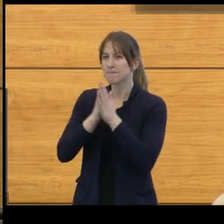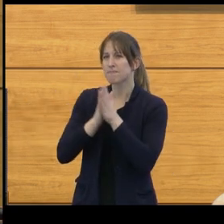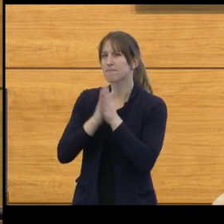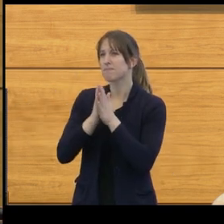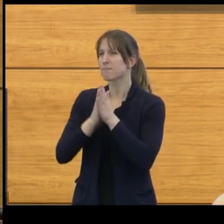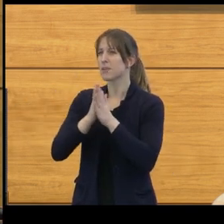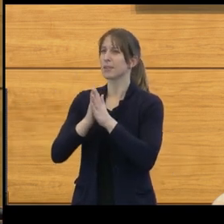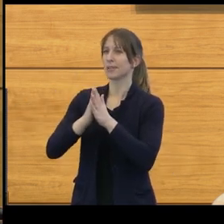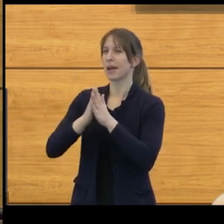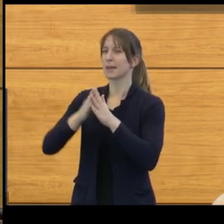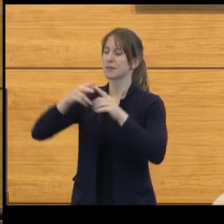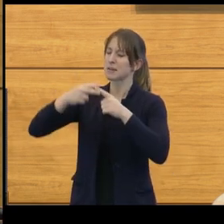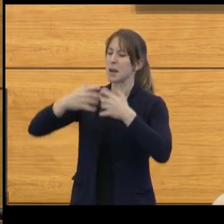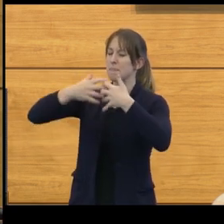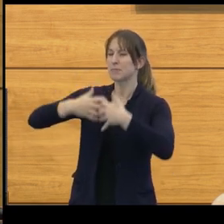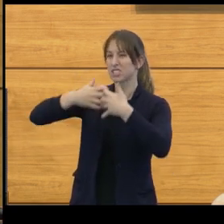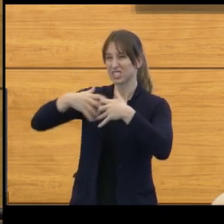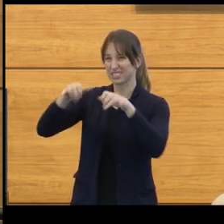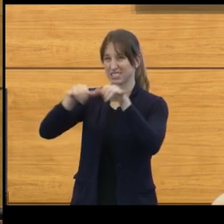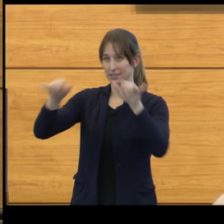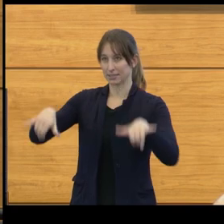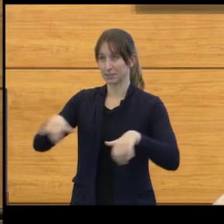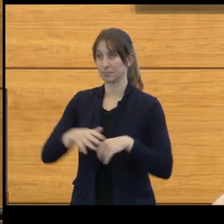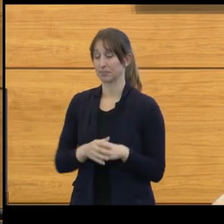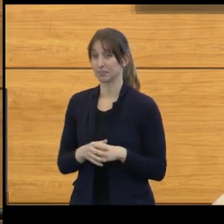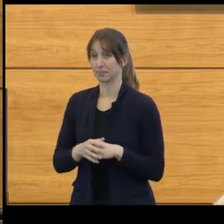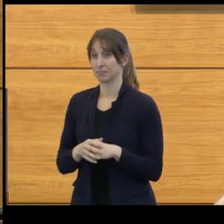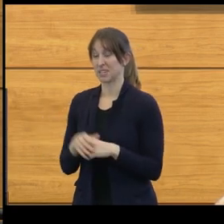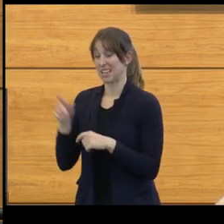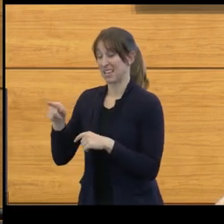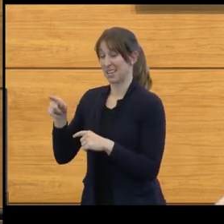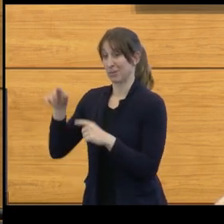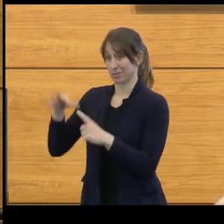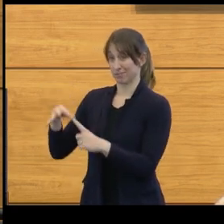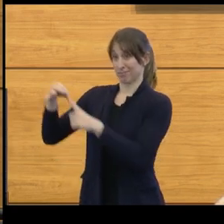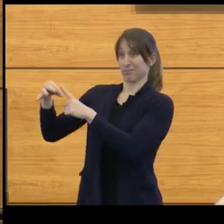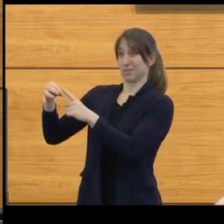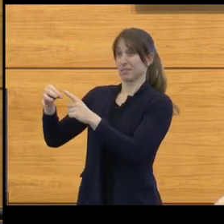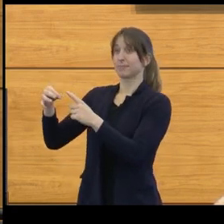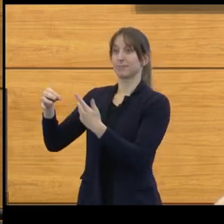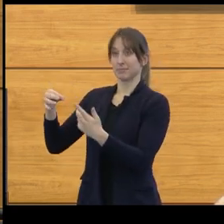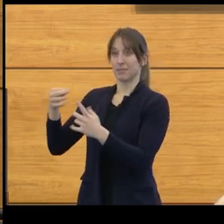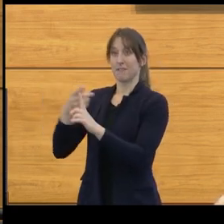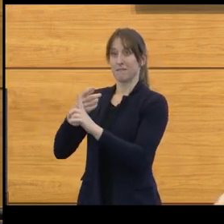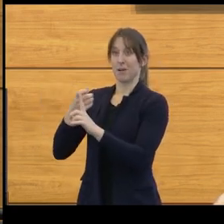as a pit crew mechanic for an international auto racing team.